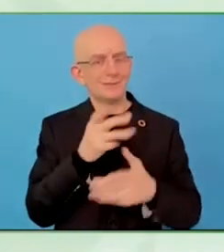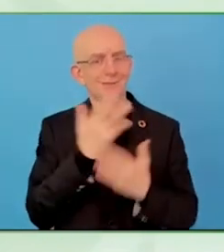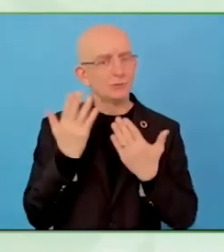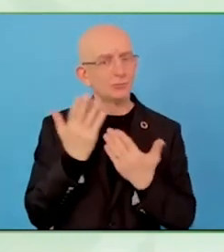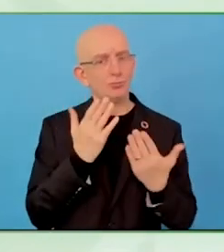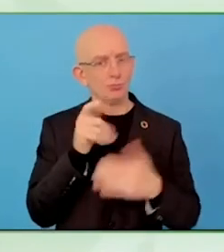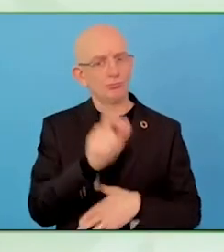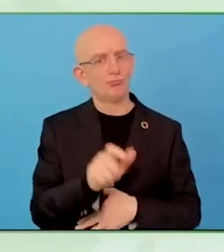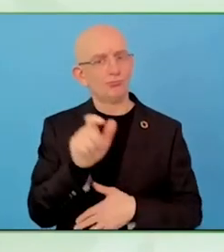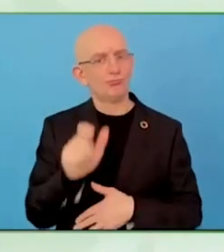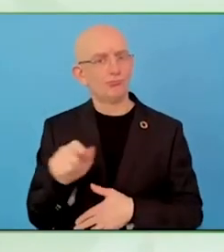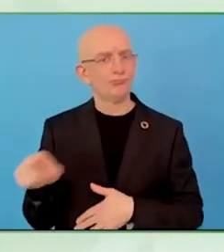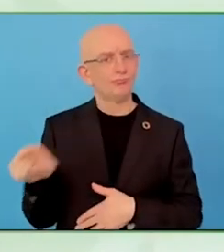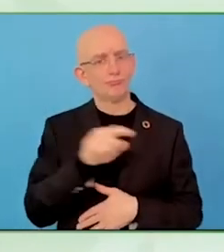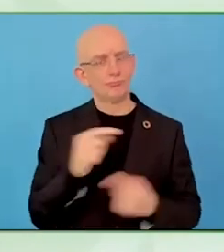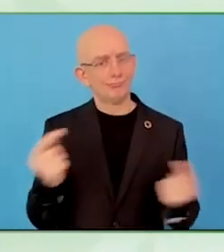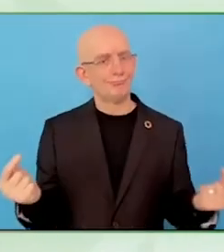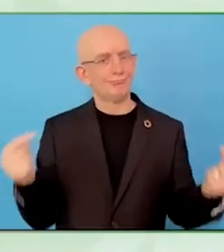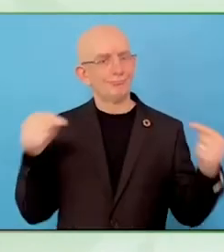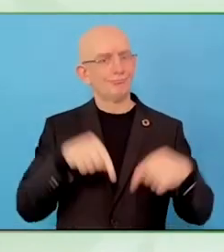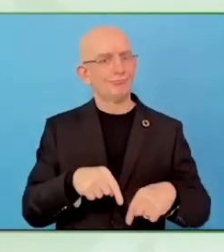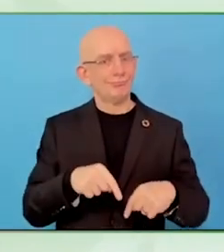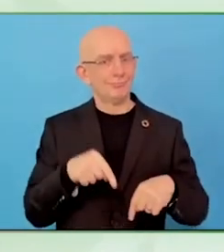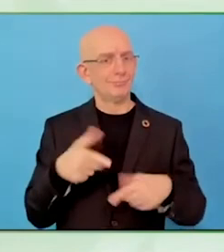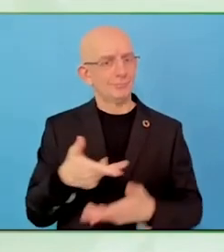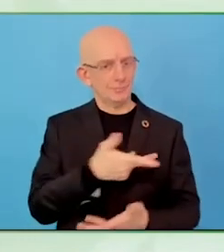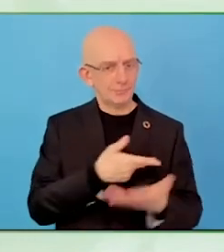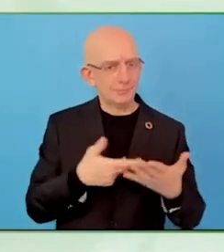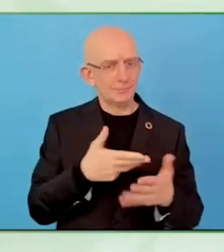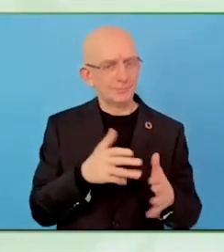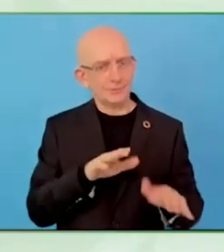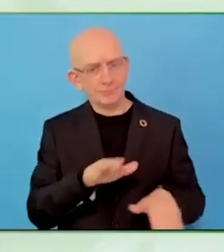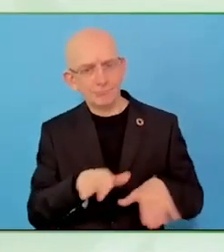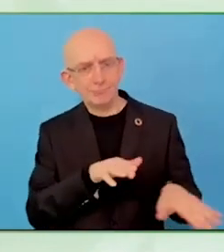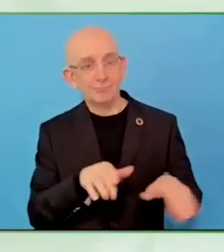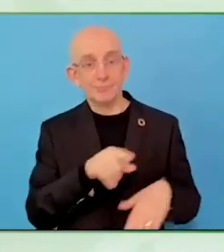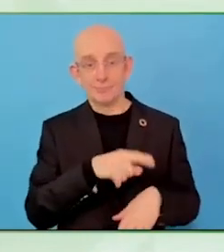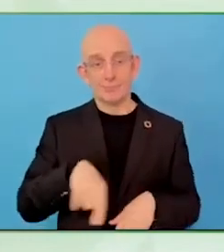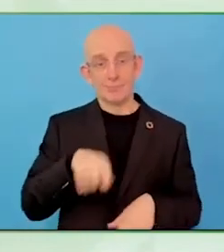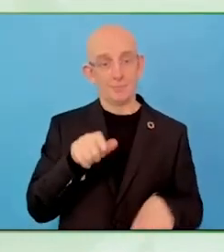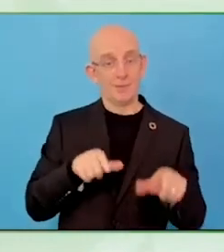Not only to receive… or to be recipients of what others are